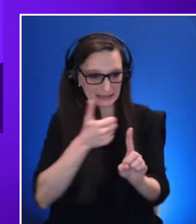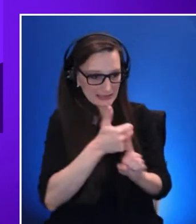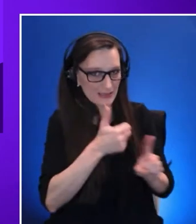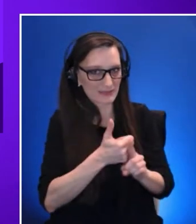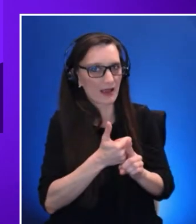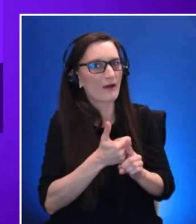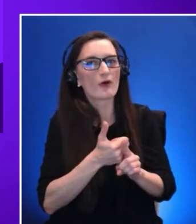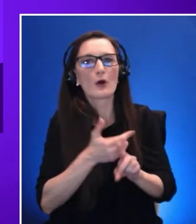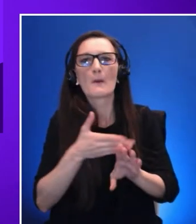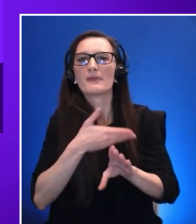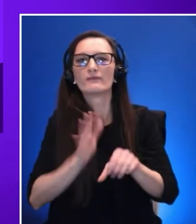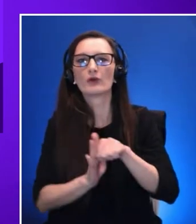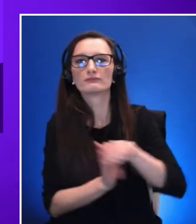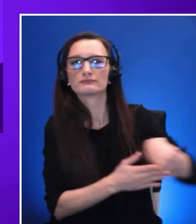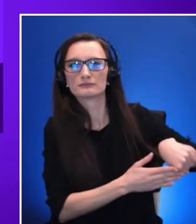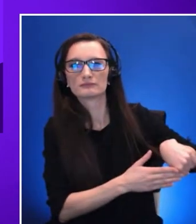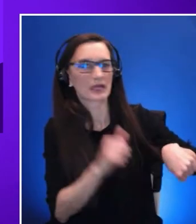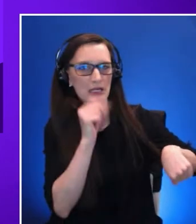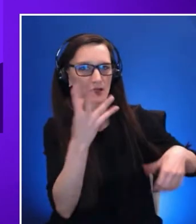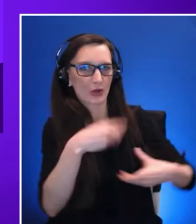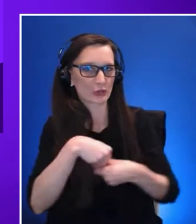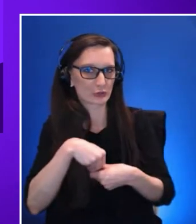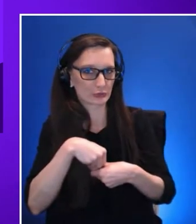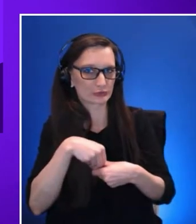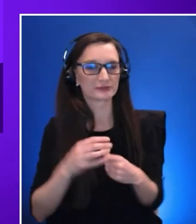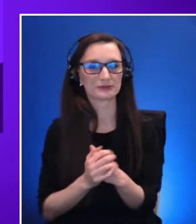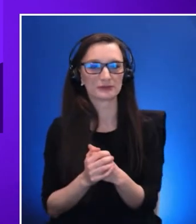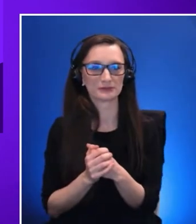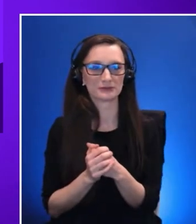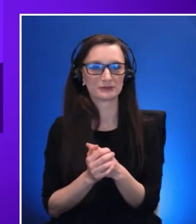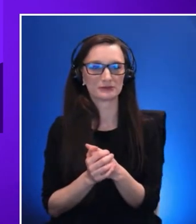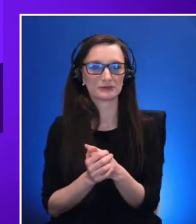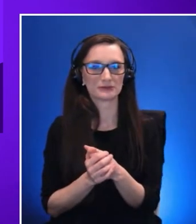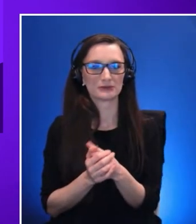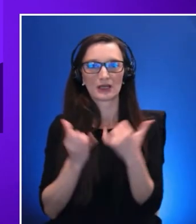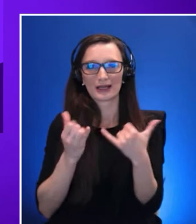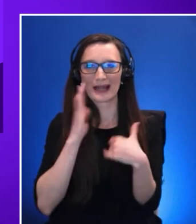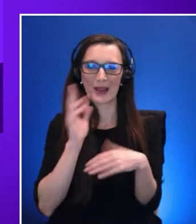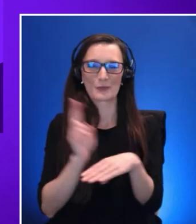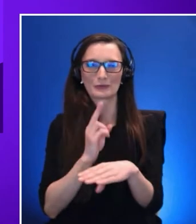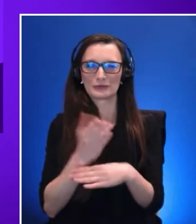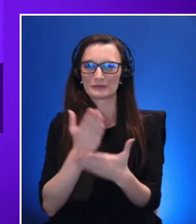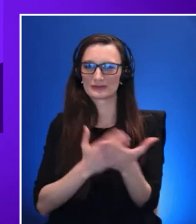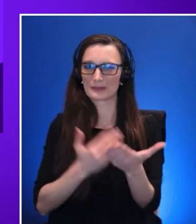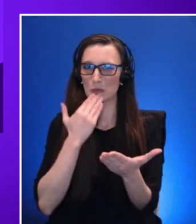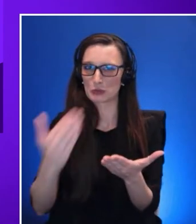and let me use some of the great references from the case of inclusive design developed